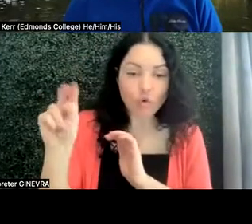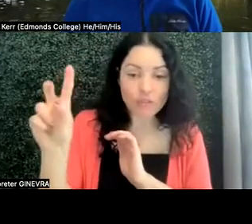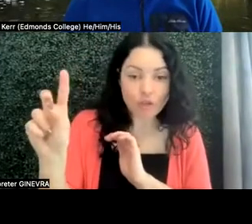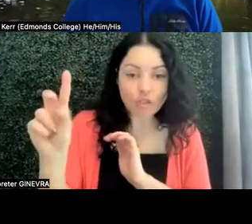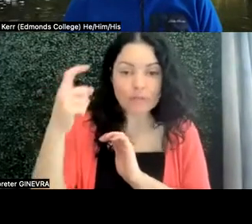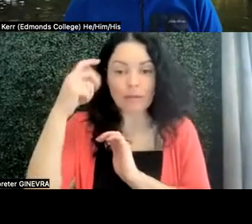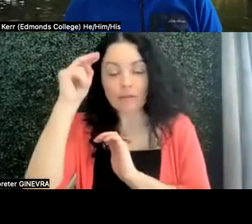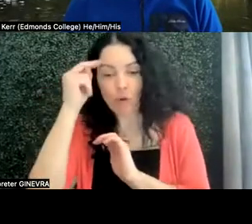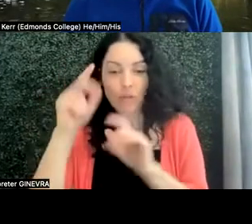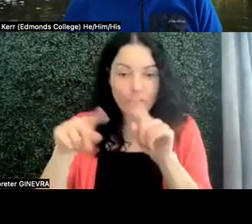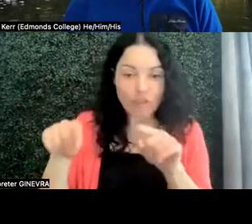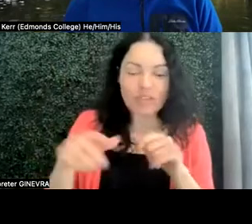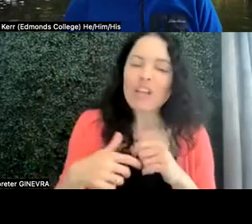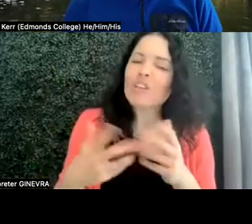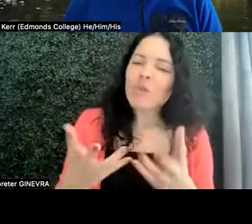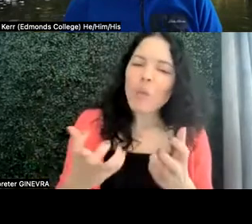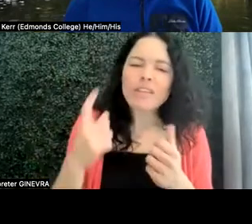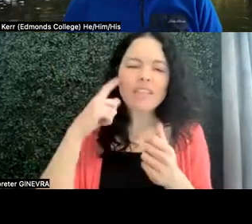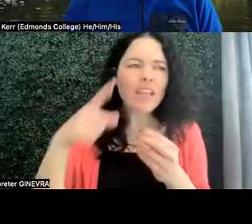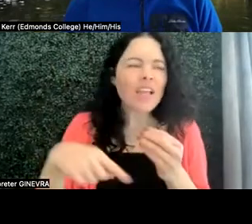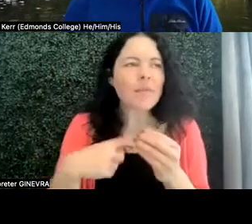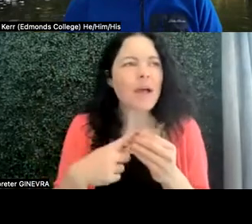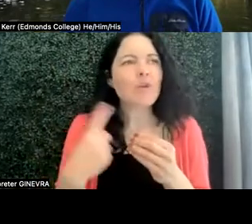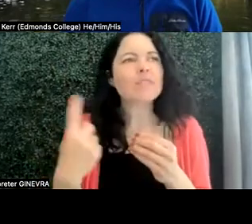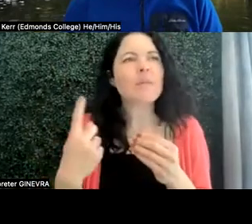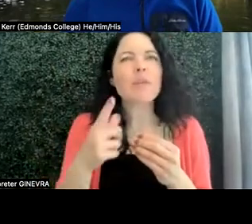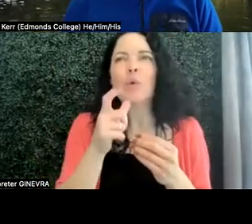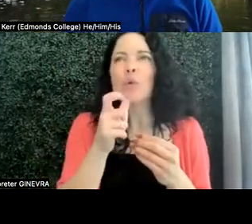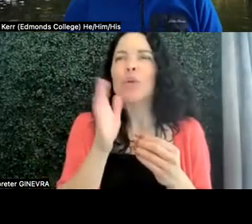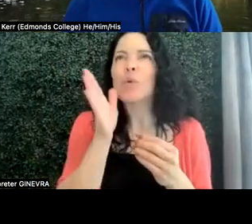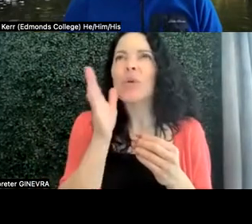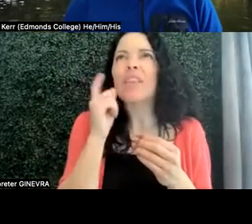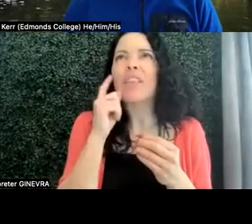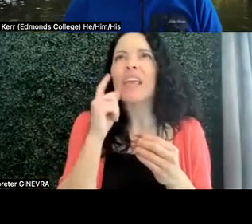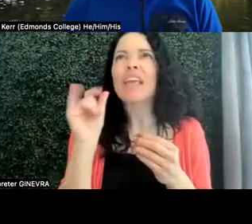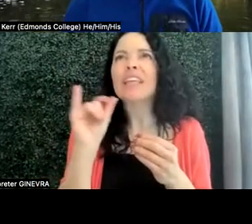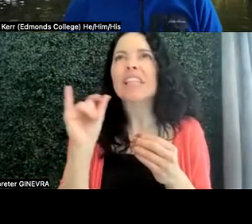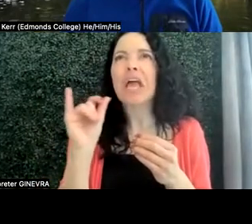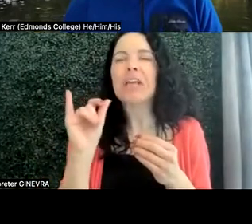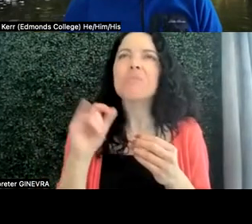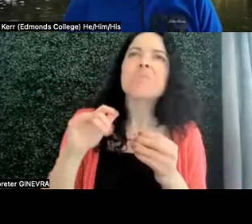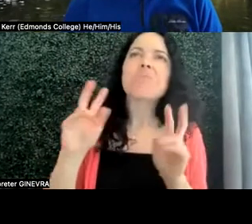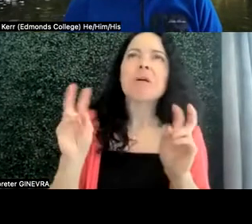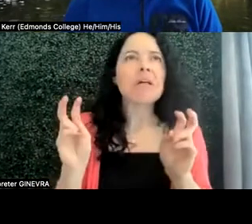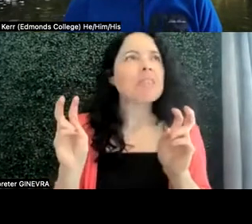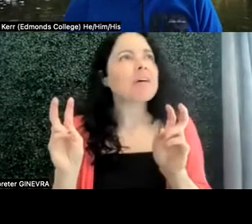if I wanted to pick somebody who we would think of as a stereotypical autistic student,